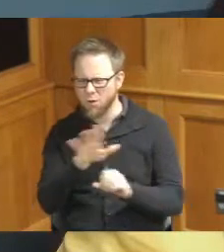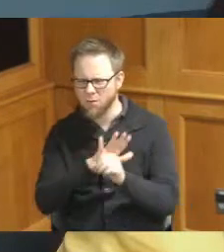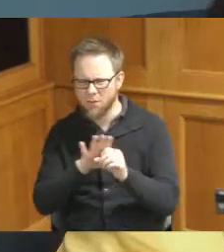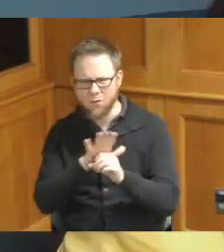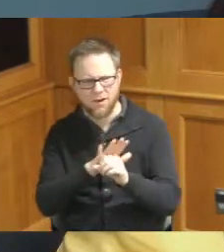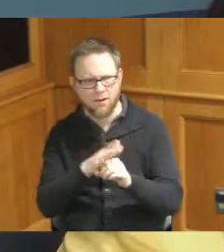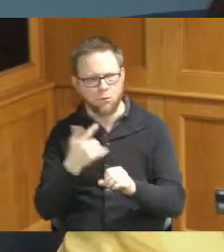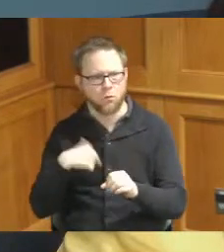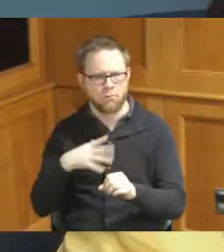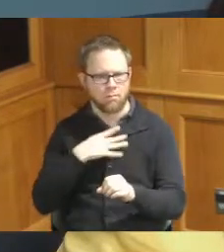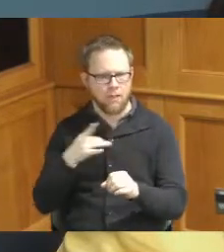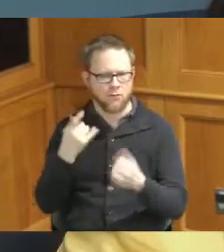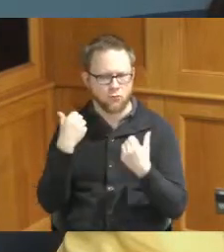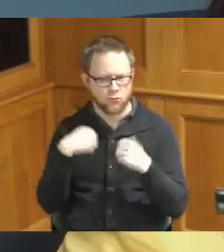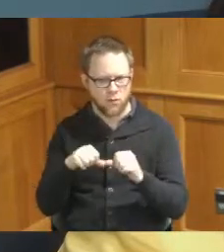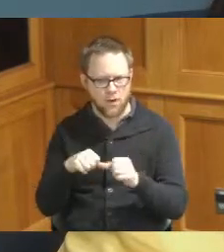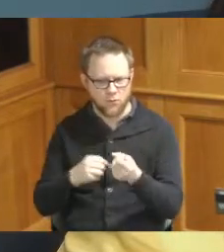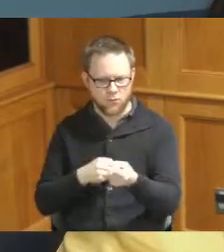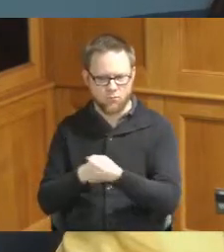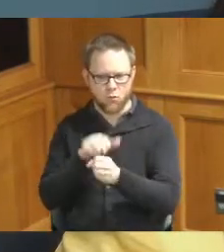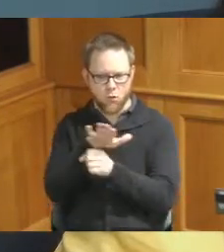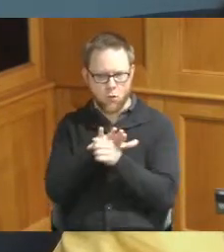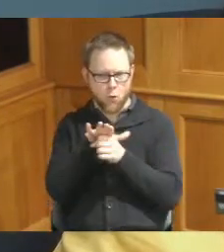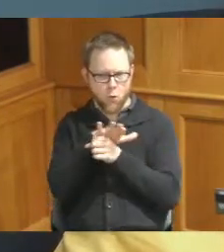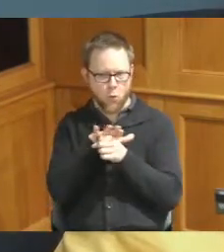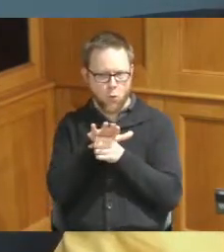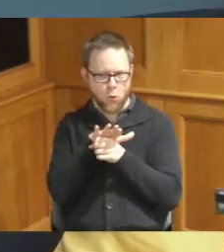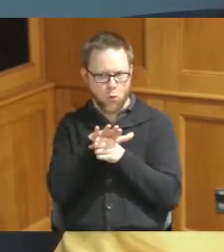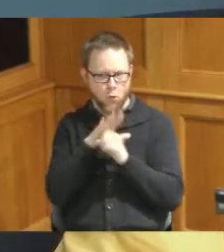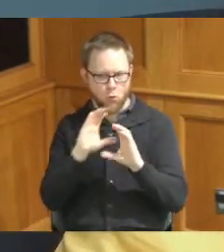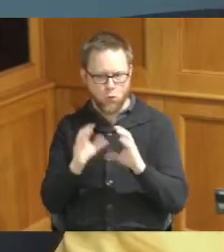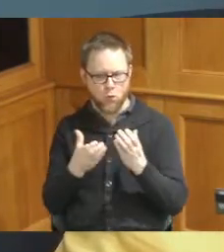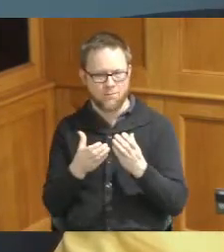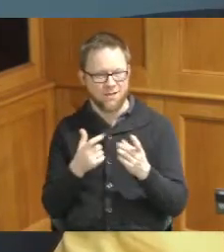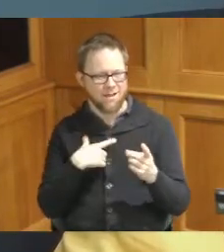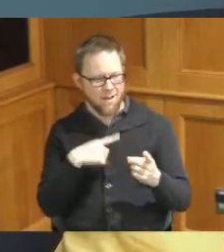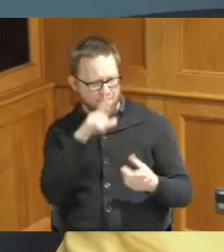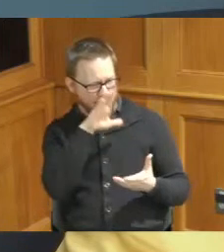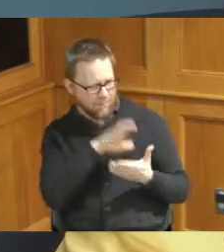we always want to try to keep our babies close to home if we can I believe Commissioner they are on